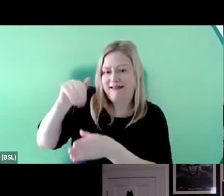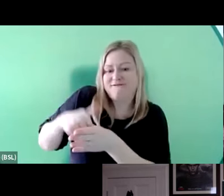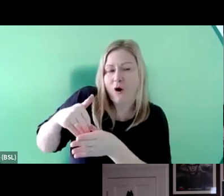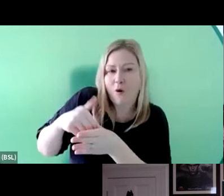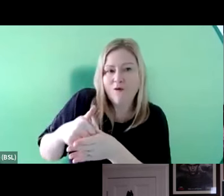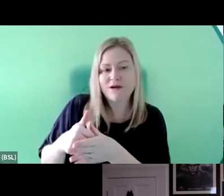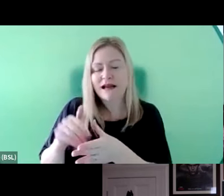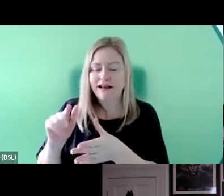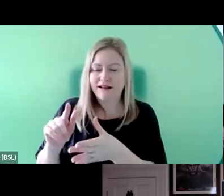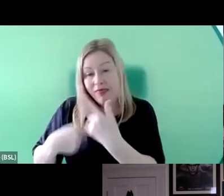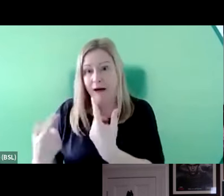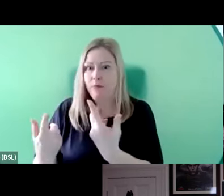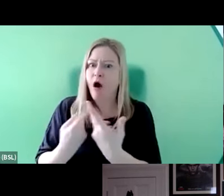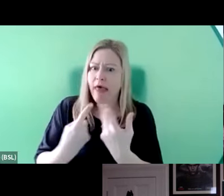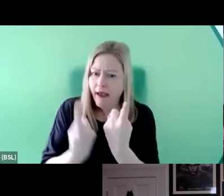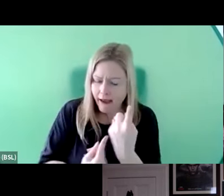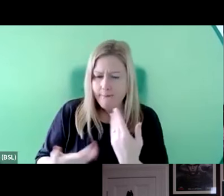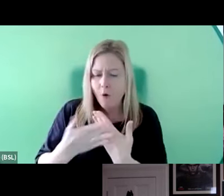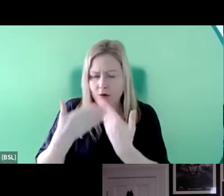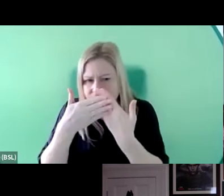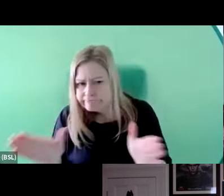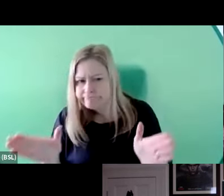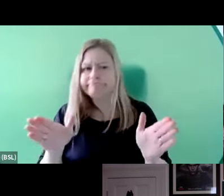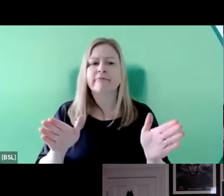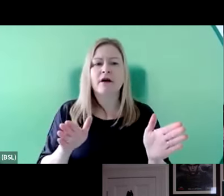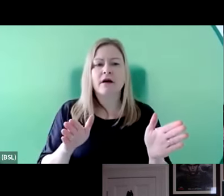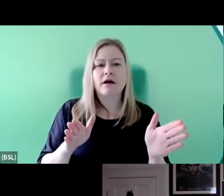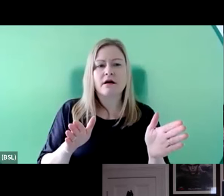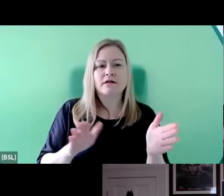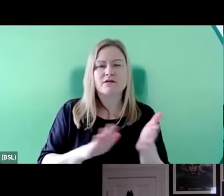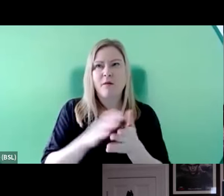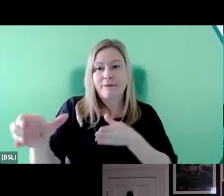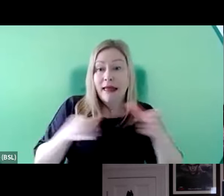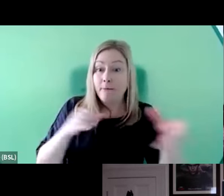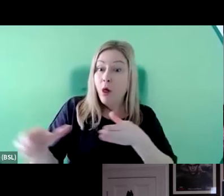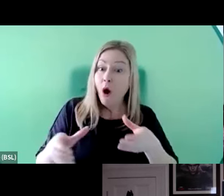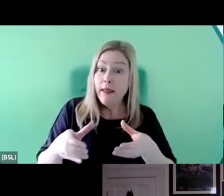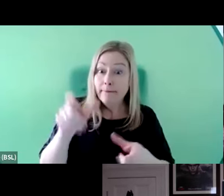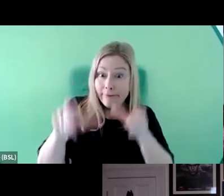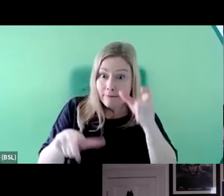it's not just about employing more people, it's also about changing the spaces we work in.